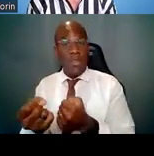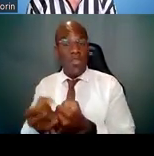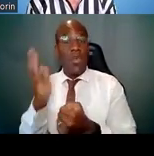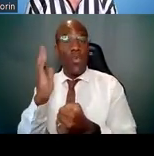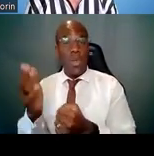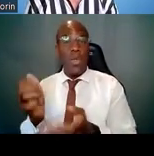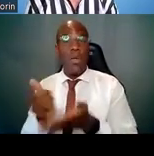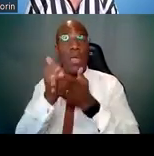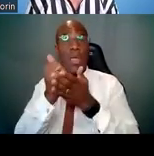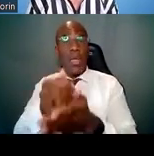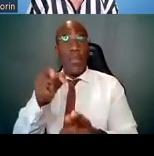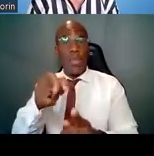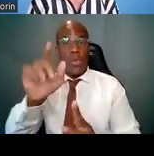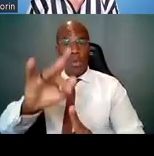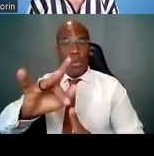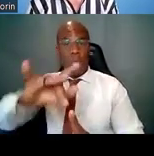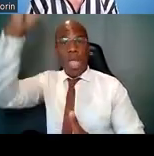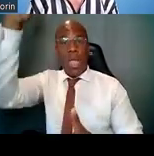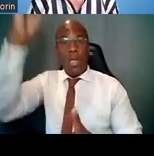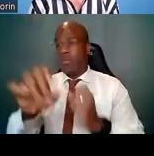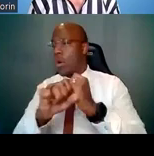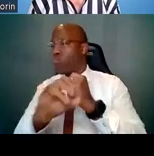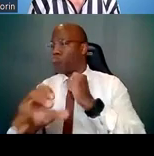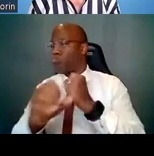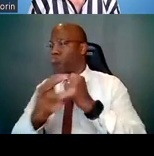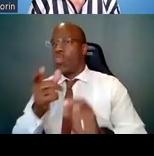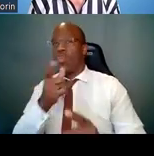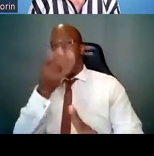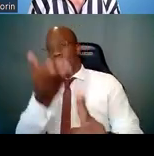They help you to expand your network. They can also champion your work.